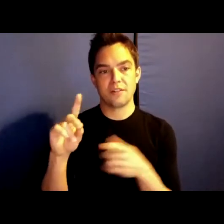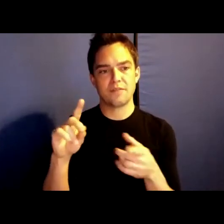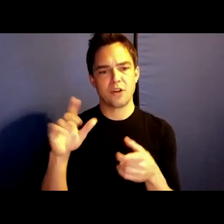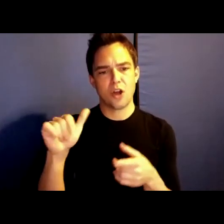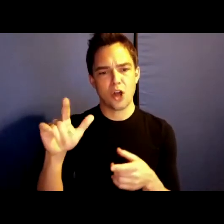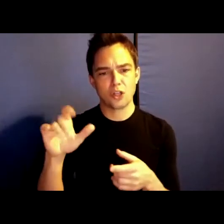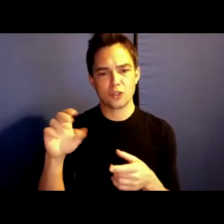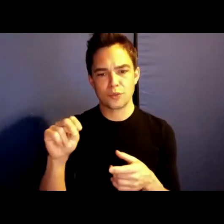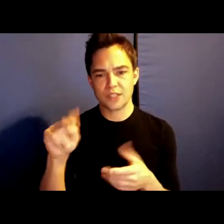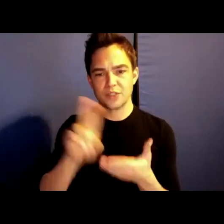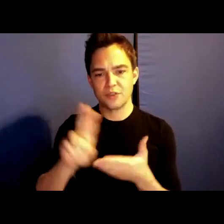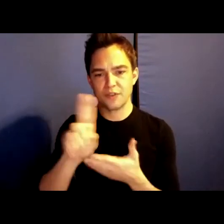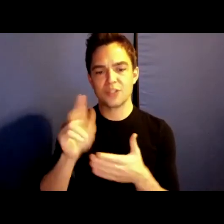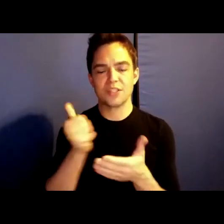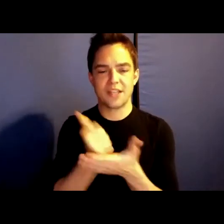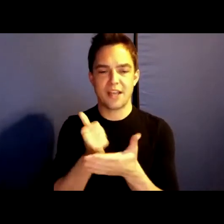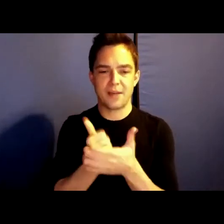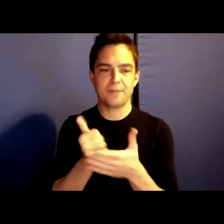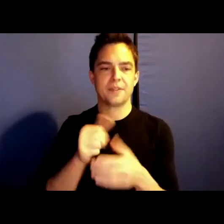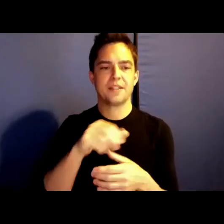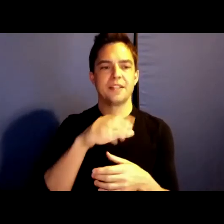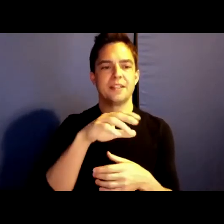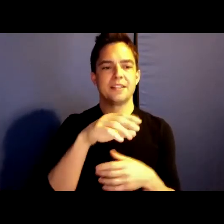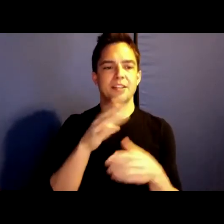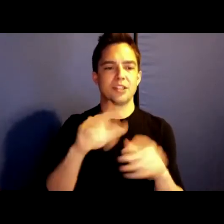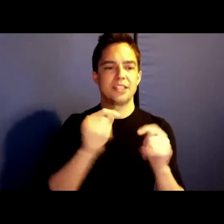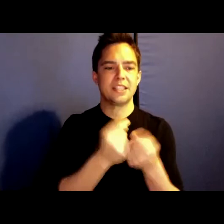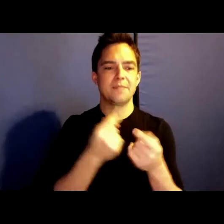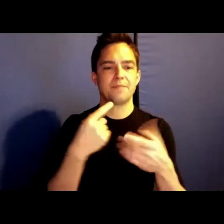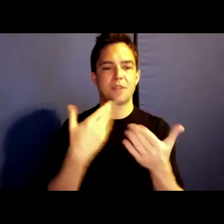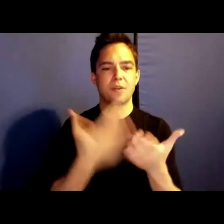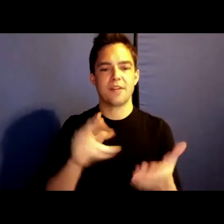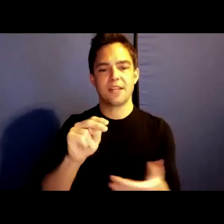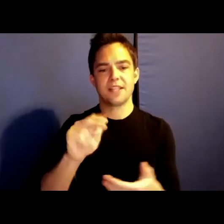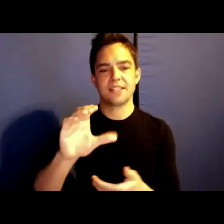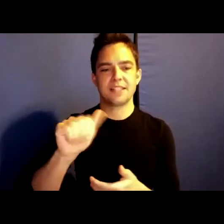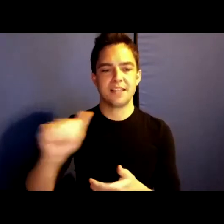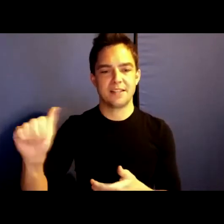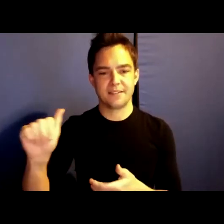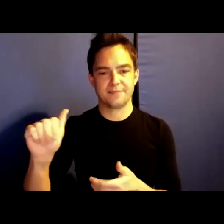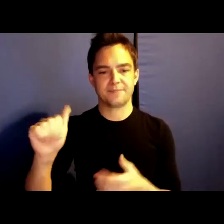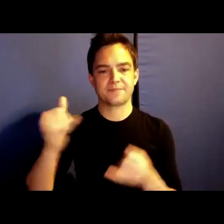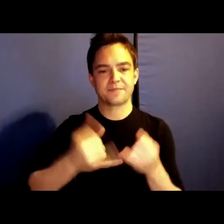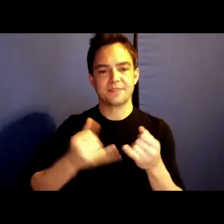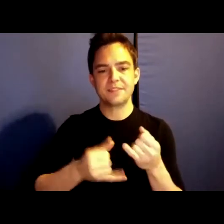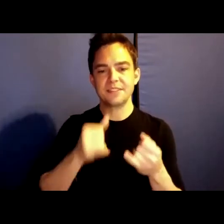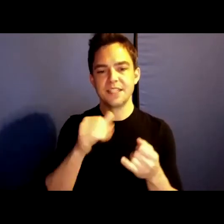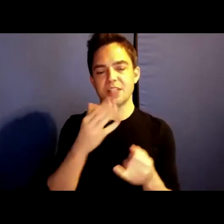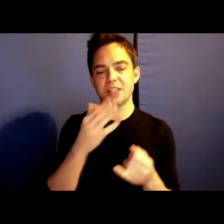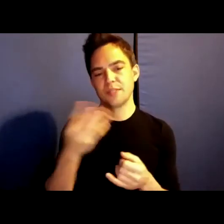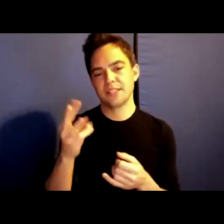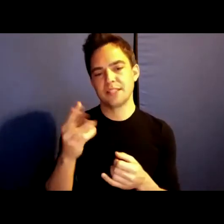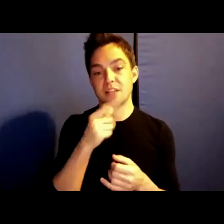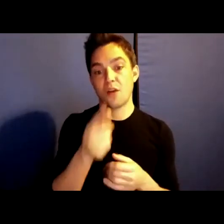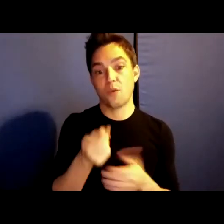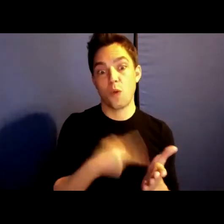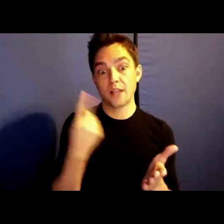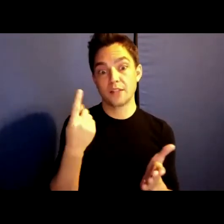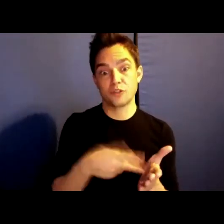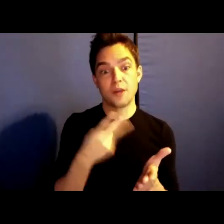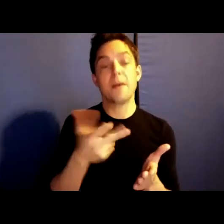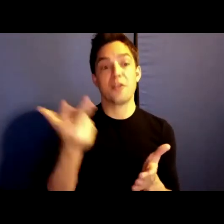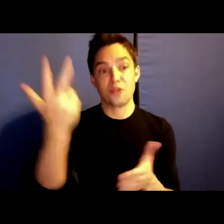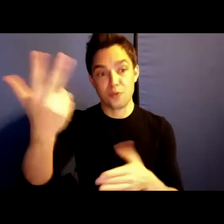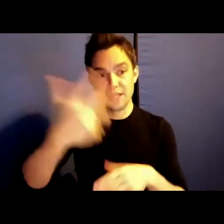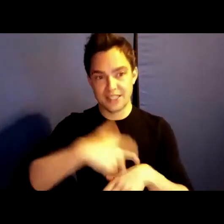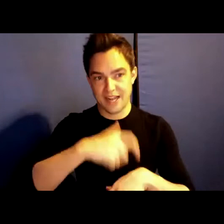lead her team to the NCAA finals, and the Sweet 16 not once, not twice, but three times